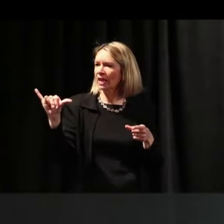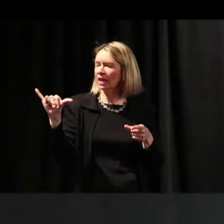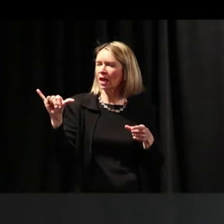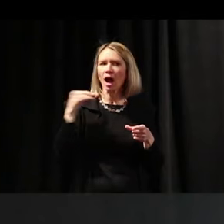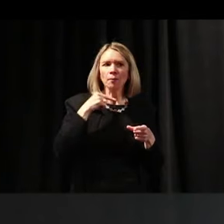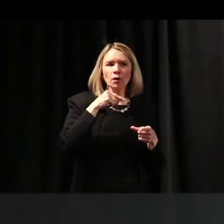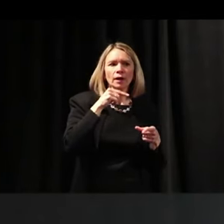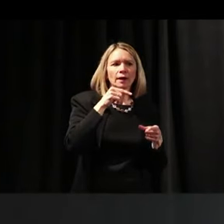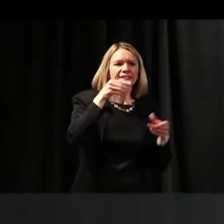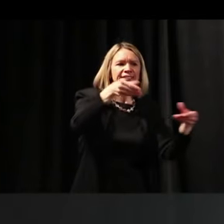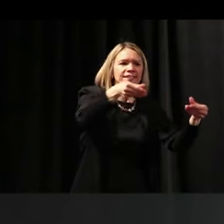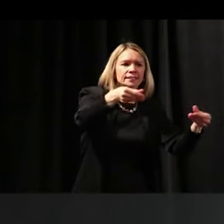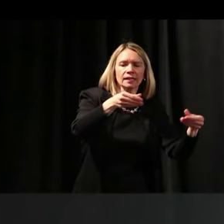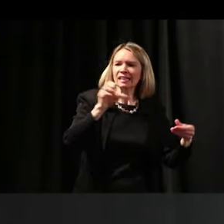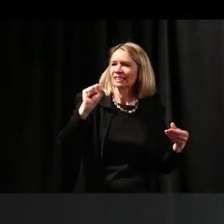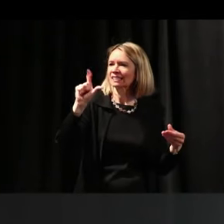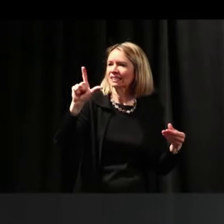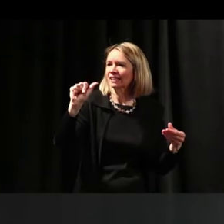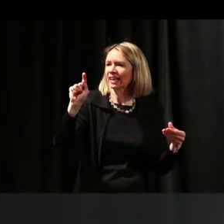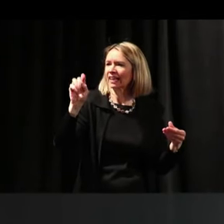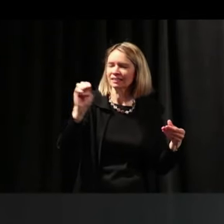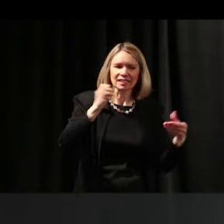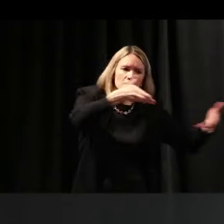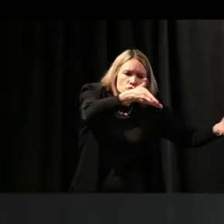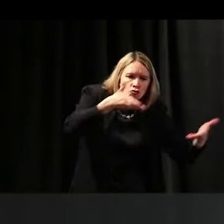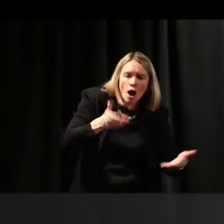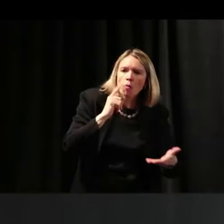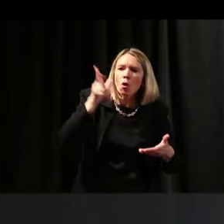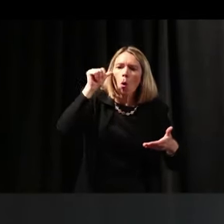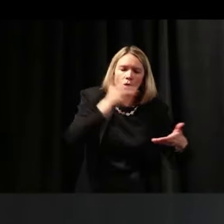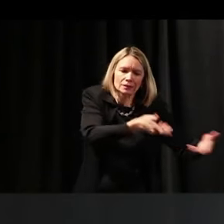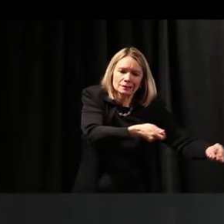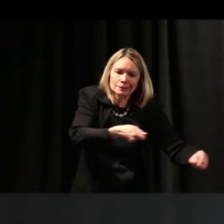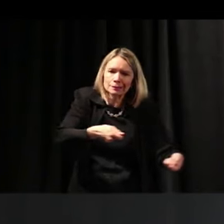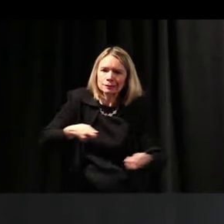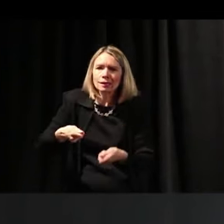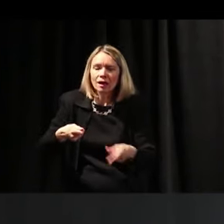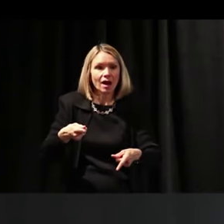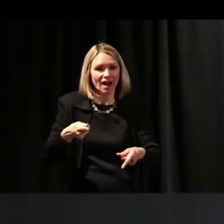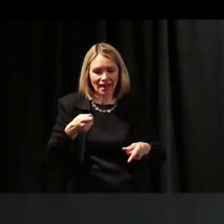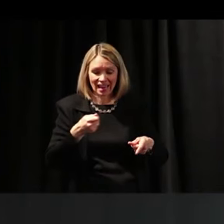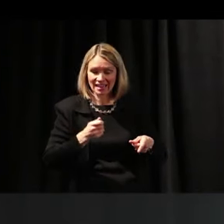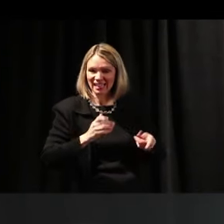and he hauled it by horse to the – what do you call that fire thing – a pot-belly stove.